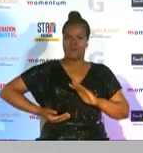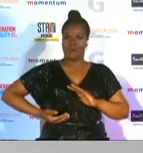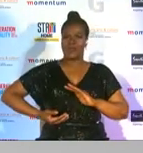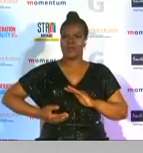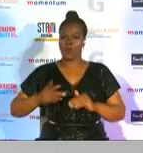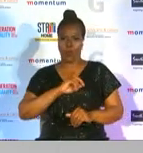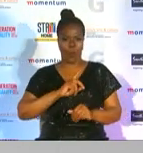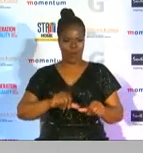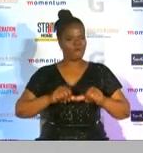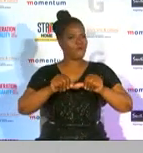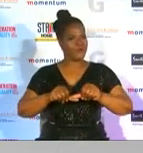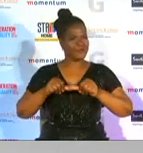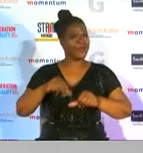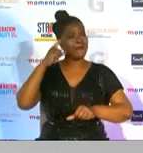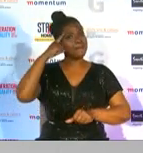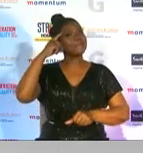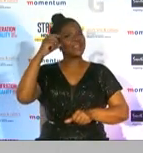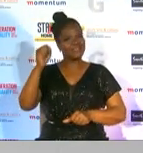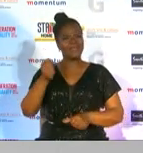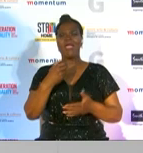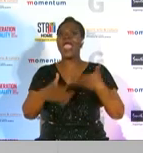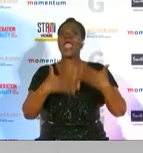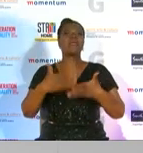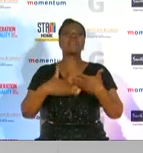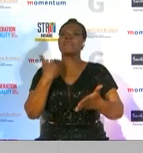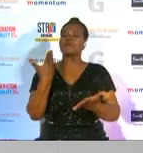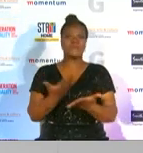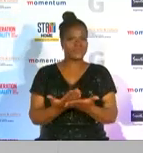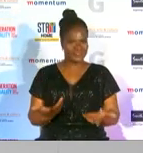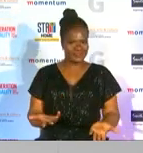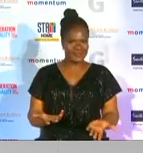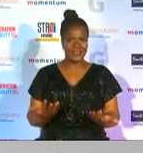that anything is indeed possible let's reveal the finalists for woman of the